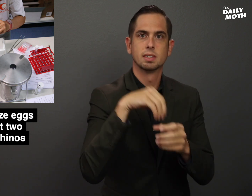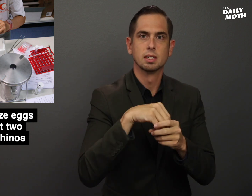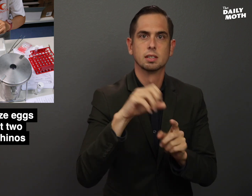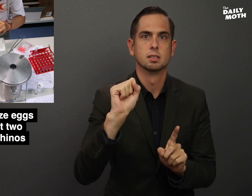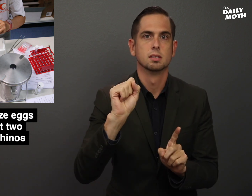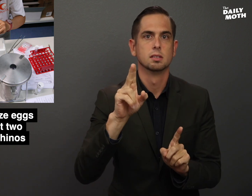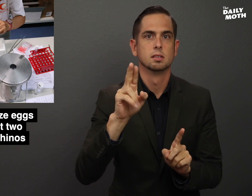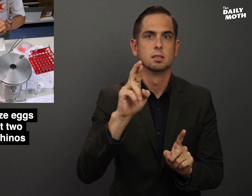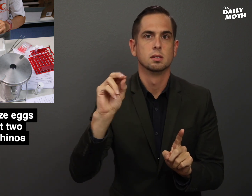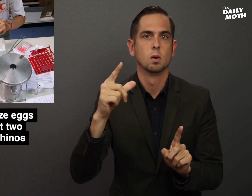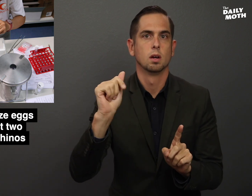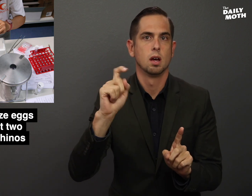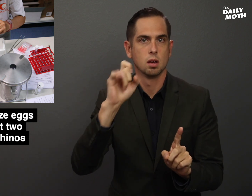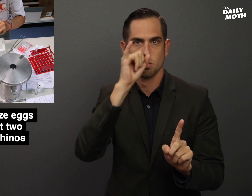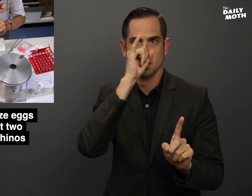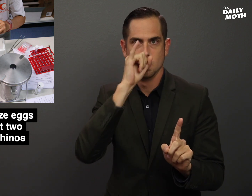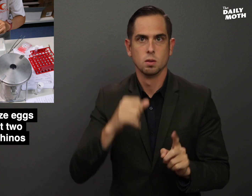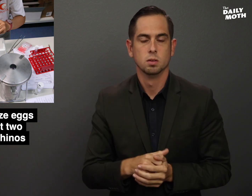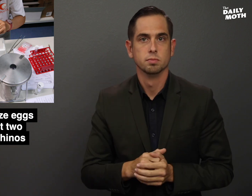into a surrogate rhino.